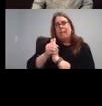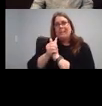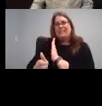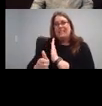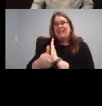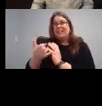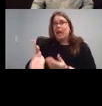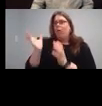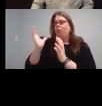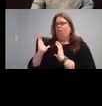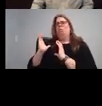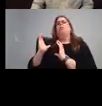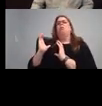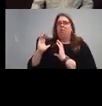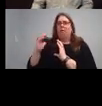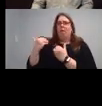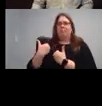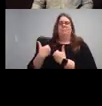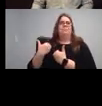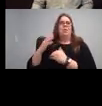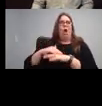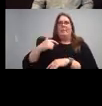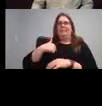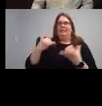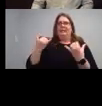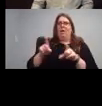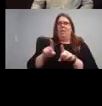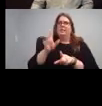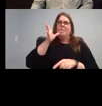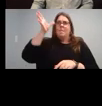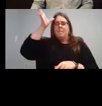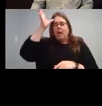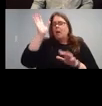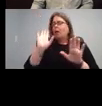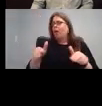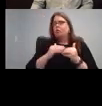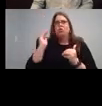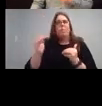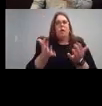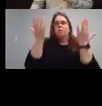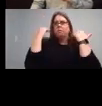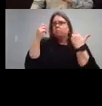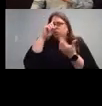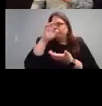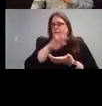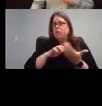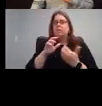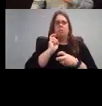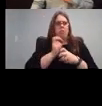access, but it's just too much and too confusing hard to find anything And I found that for myself, it was too hard for me